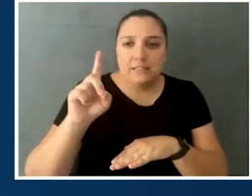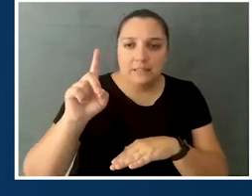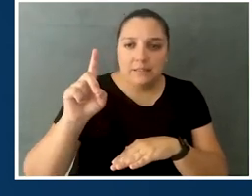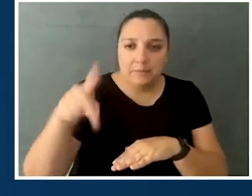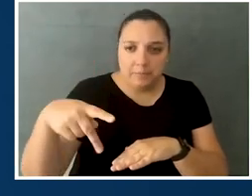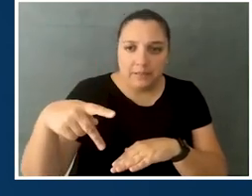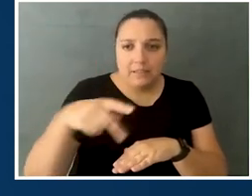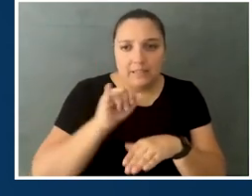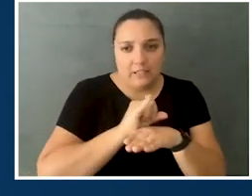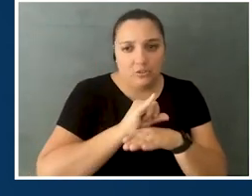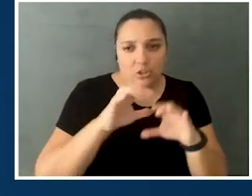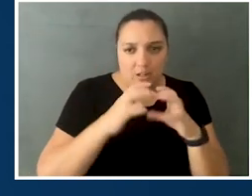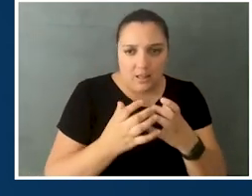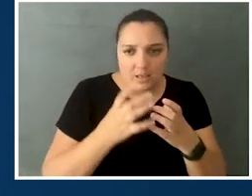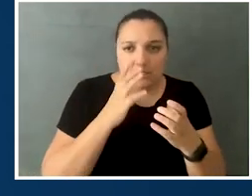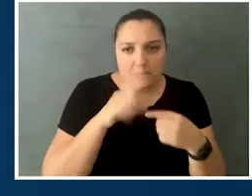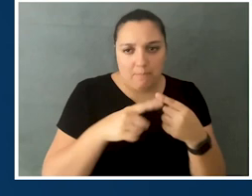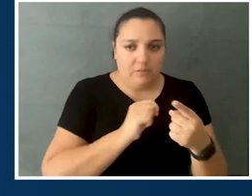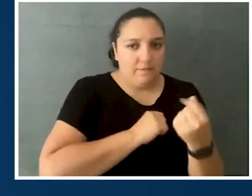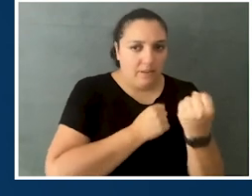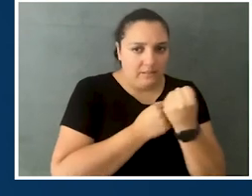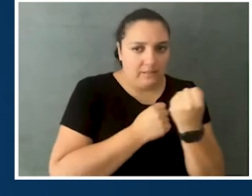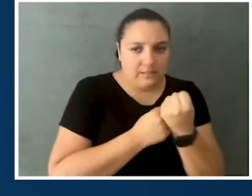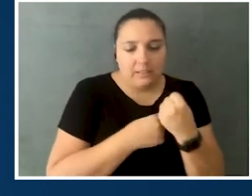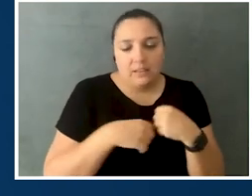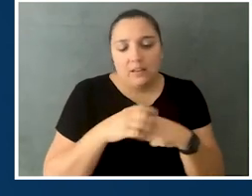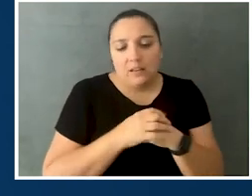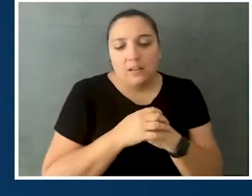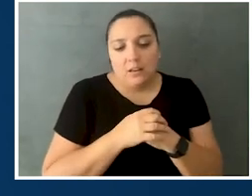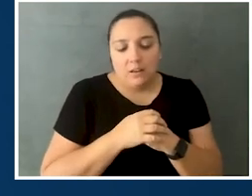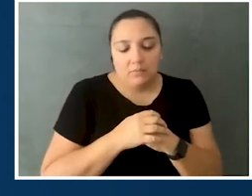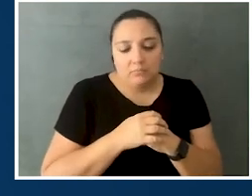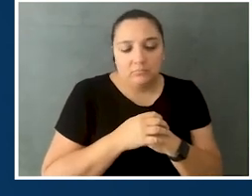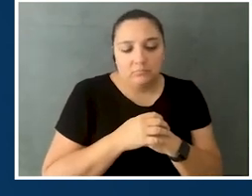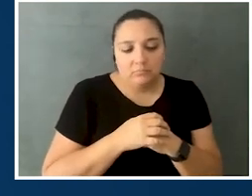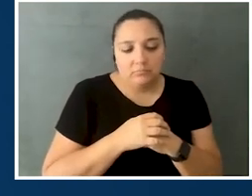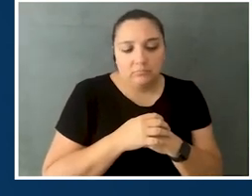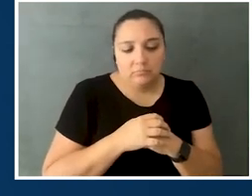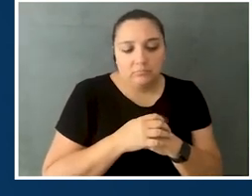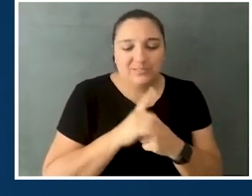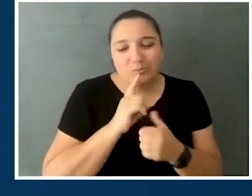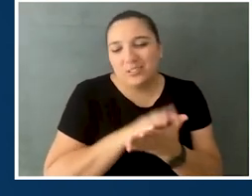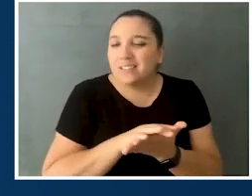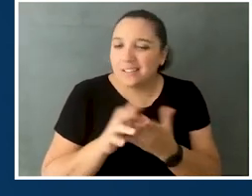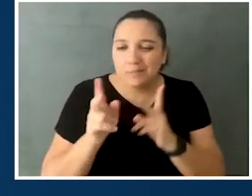all the work we did with Judy. So, yeah, it's just a really busy time, but it's great to see Judy being remembered